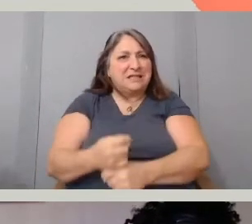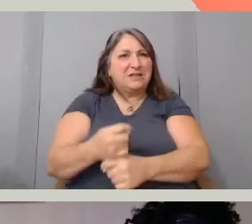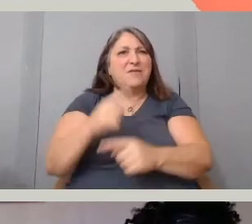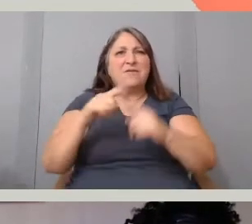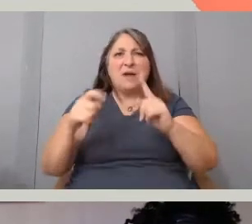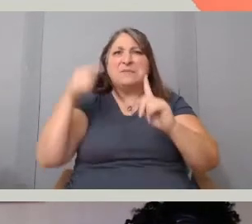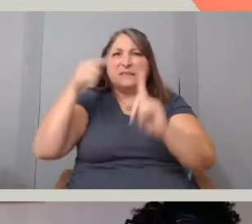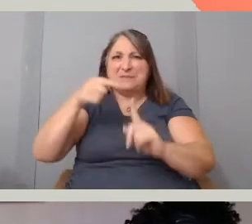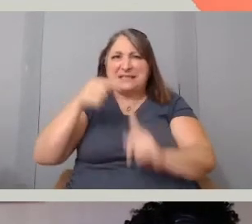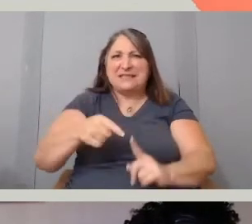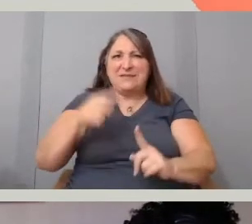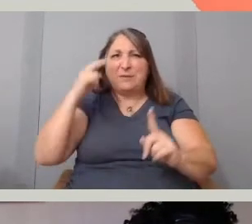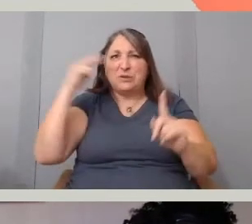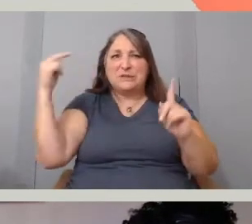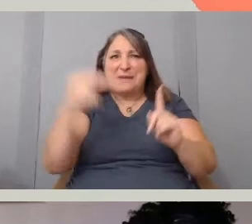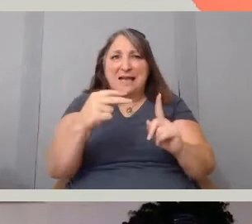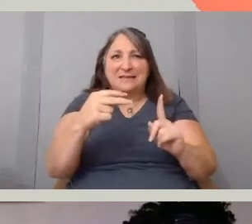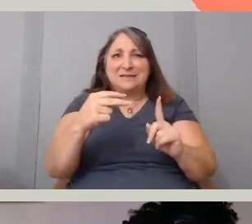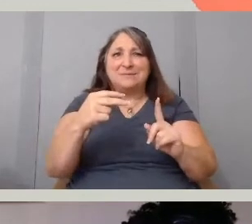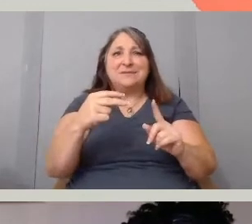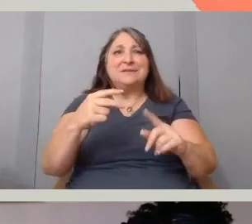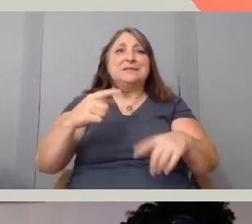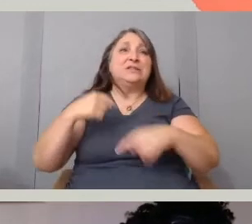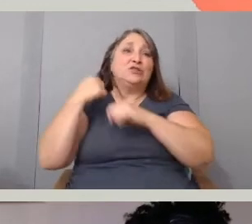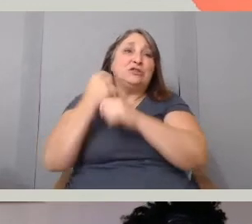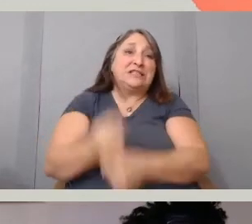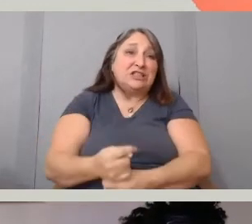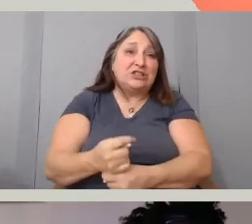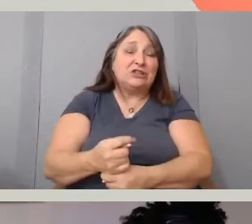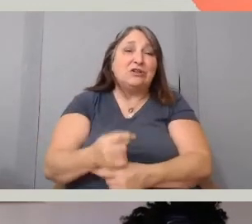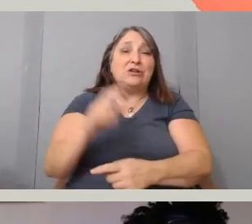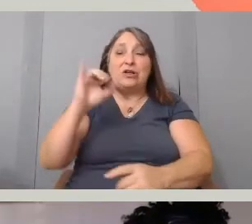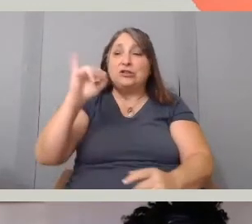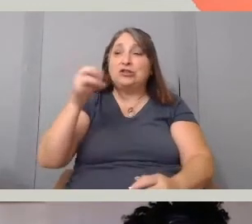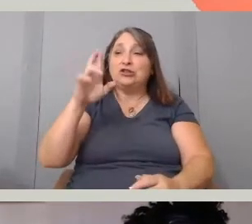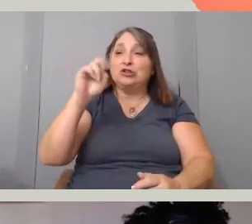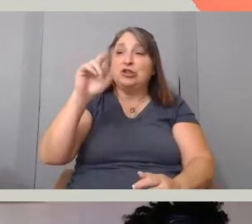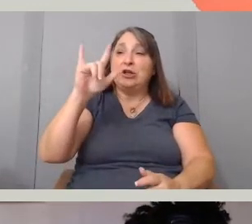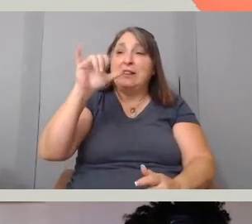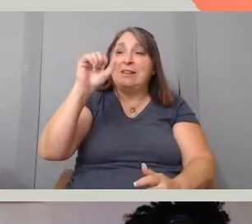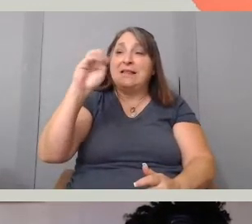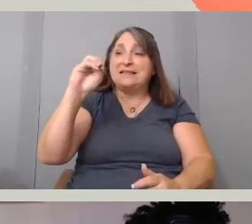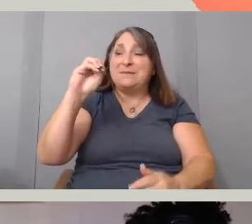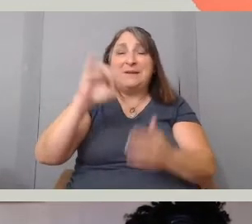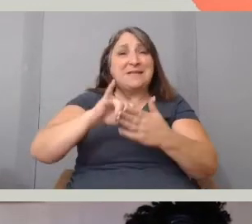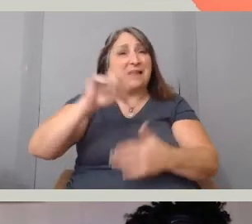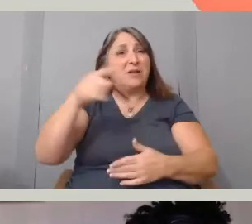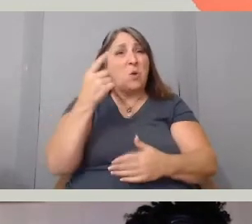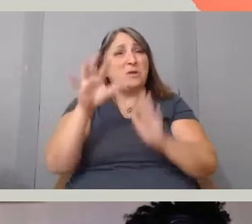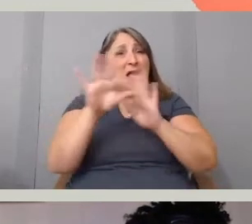traditionally news and journalism, for example are those the only options? What is it that we're trying to communicate?